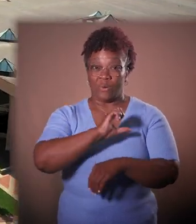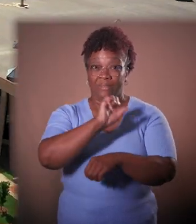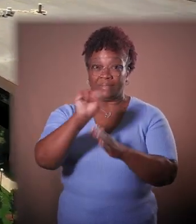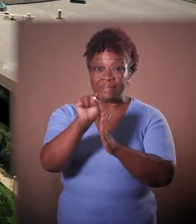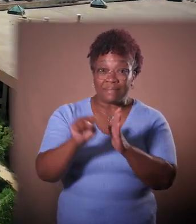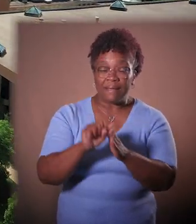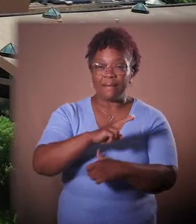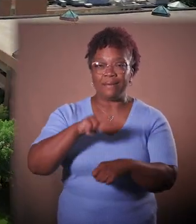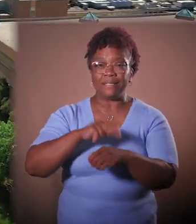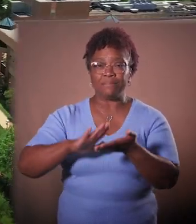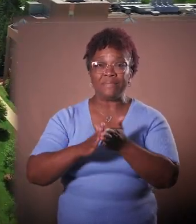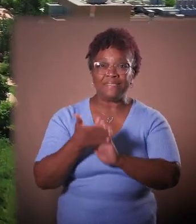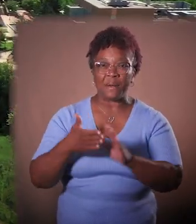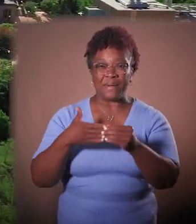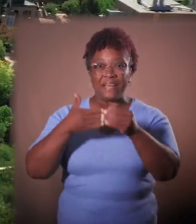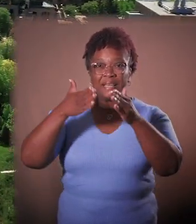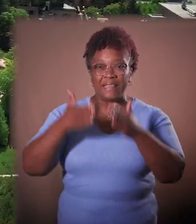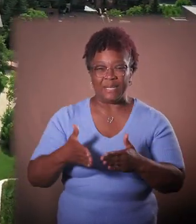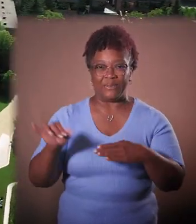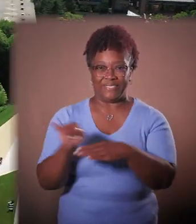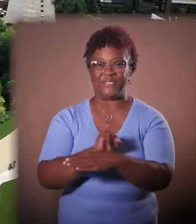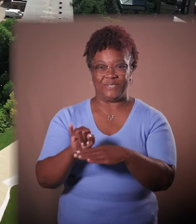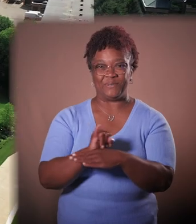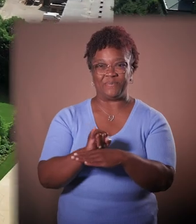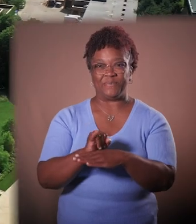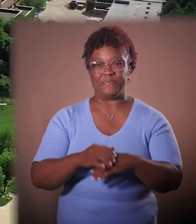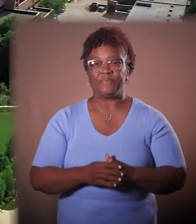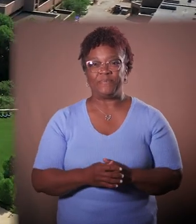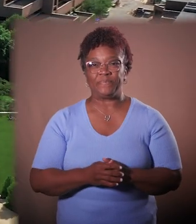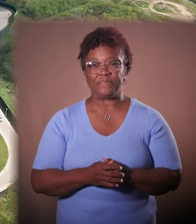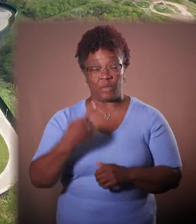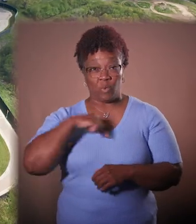and our nation as a leader in the industry. And we will